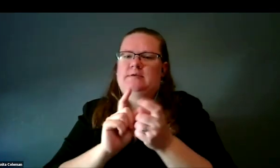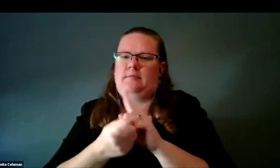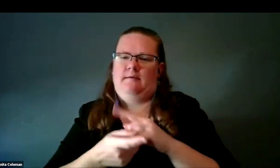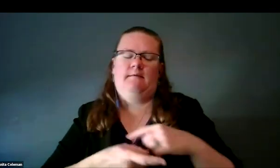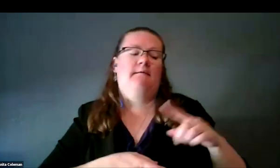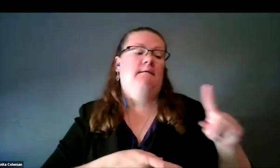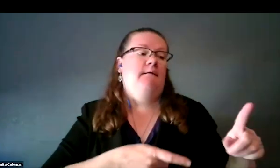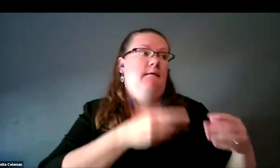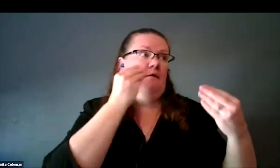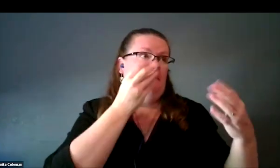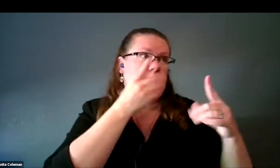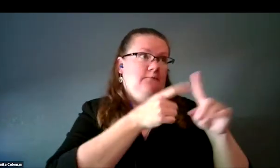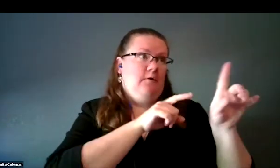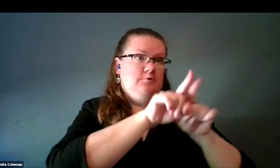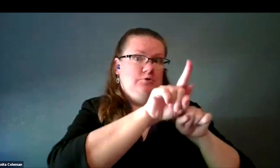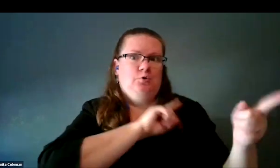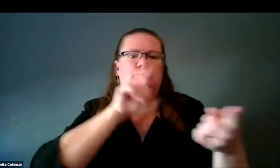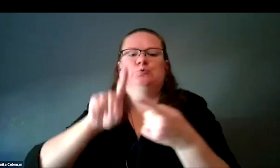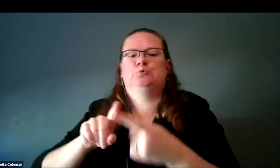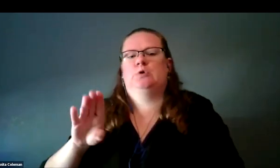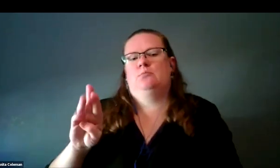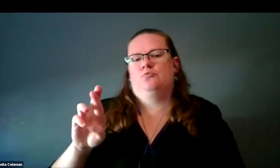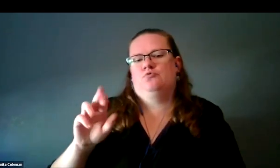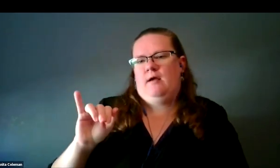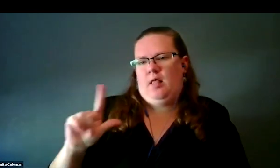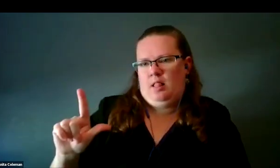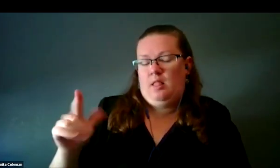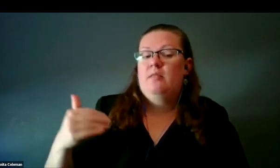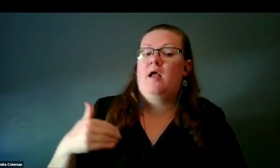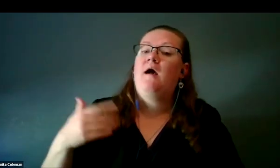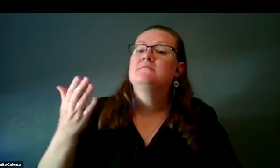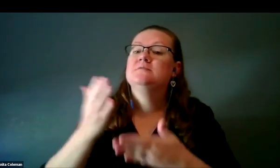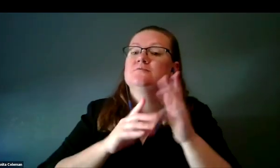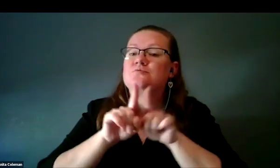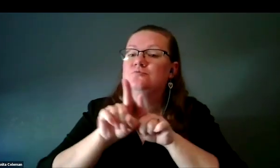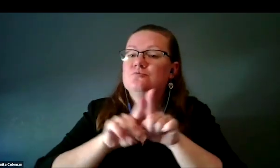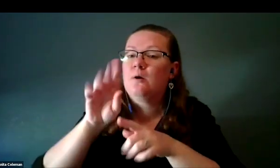Using Swell Form, they had created constellation maps. There's some NASA resources.